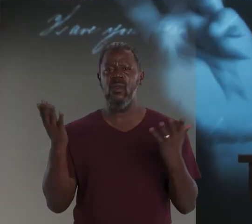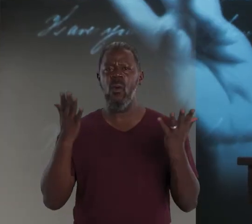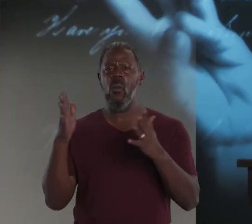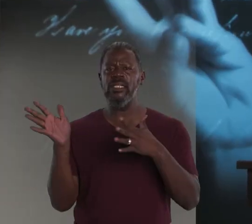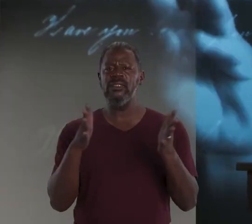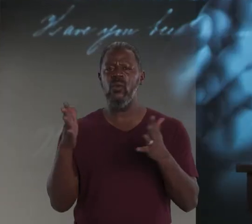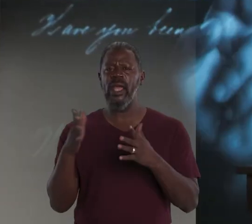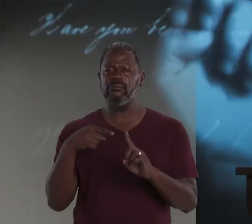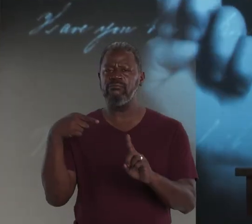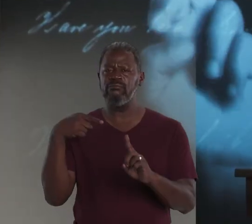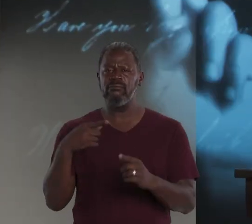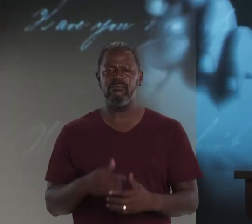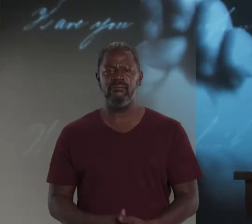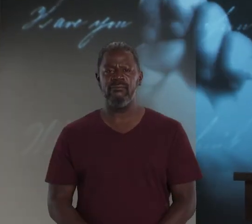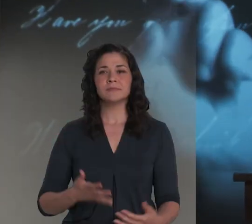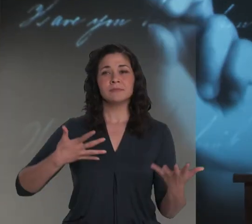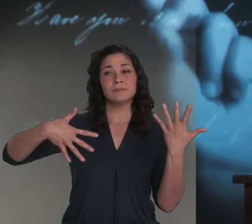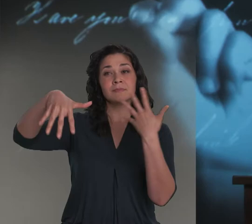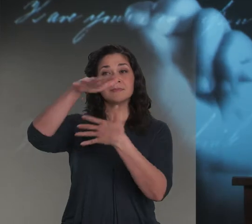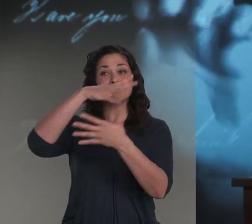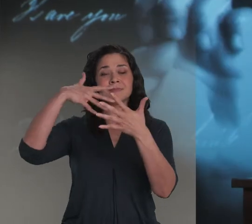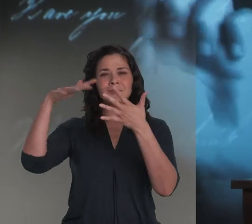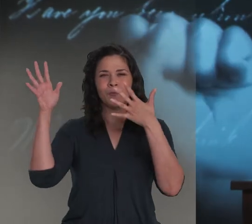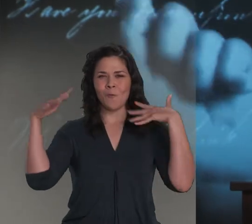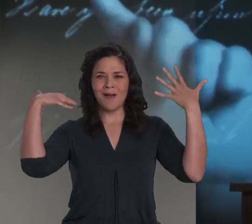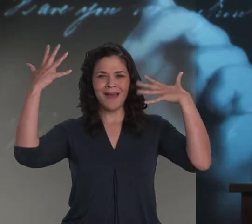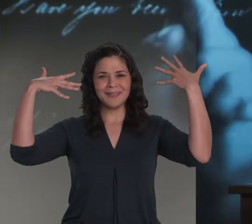[Bell] What is wind? - It is wild air.